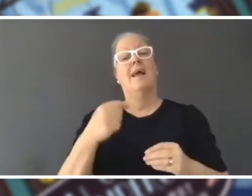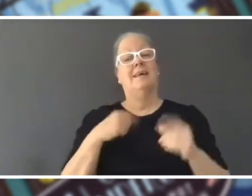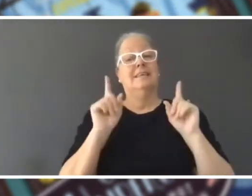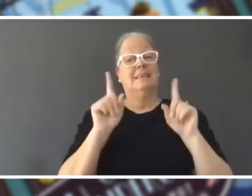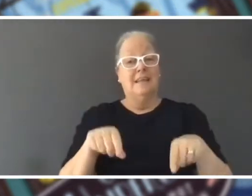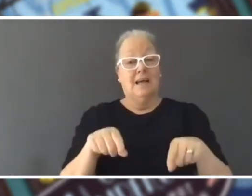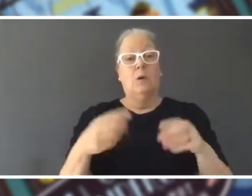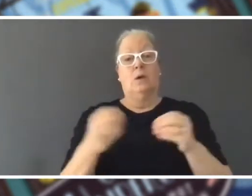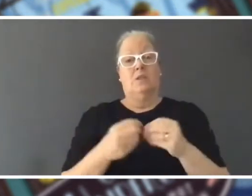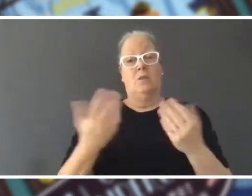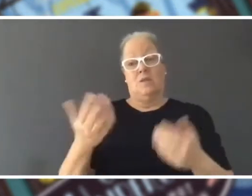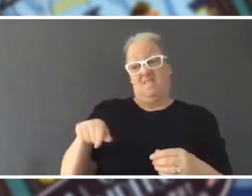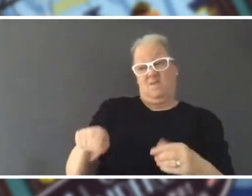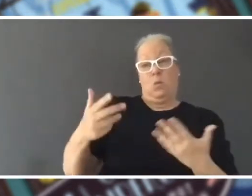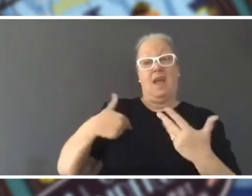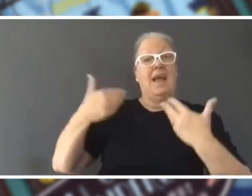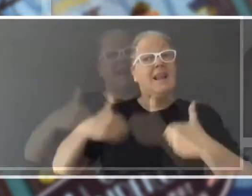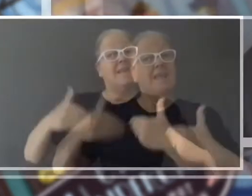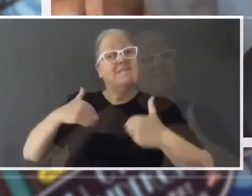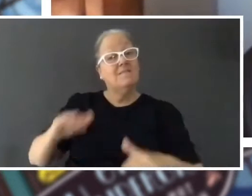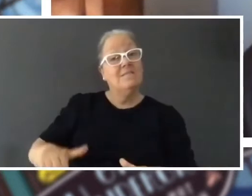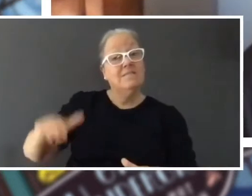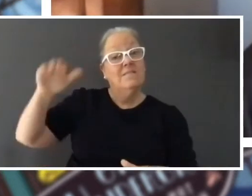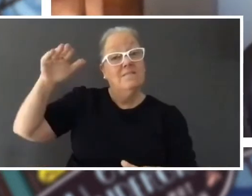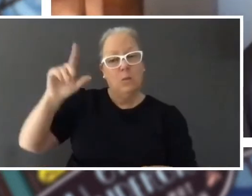and then I said, 'What if that but more magical'. So I made the place I grew up a